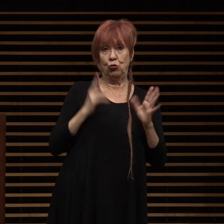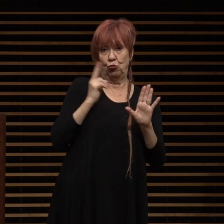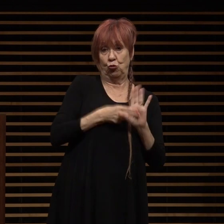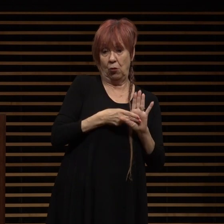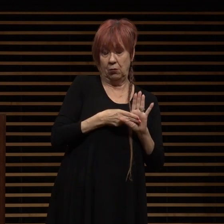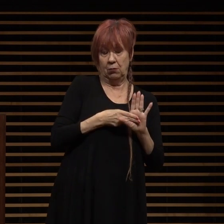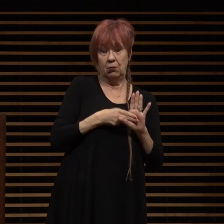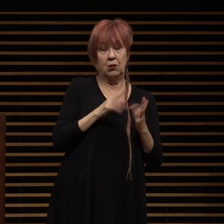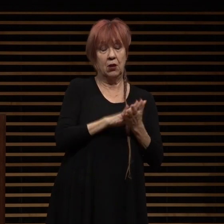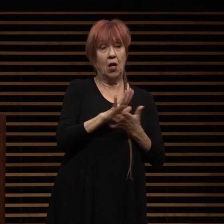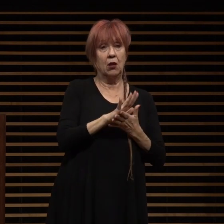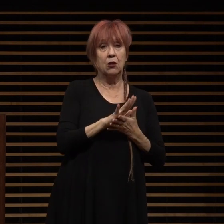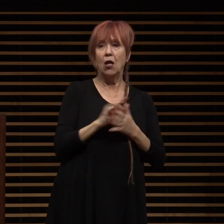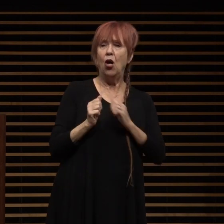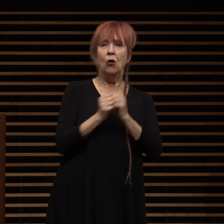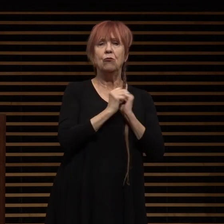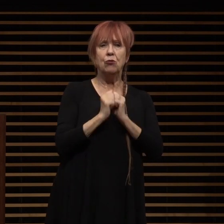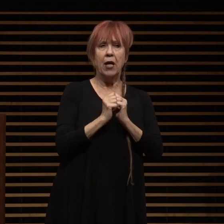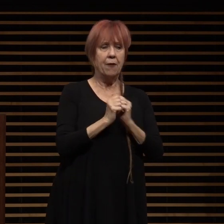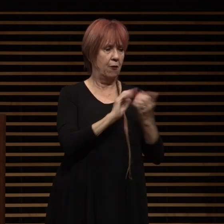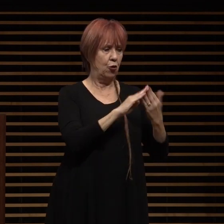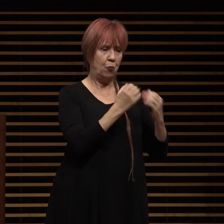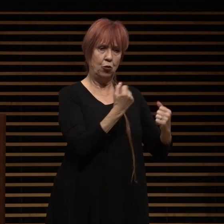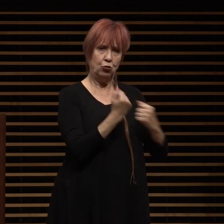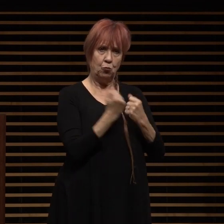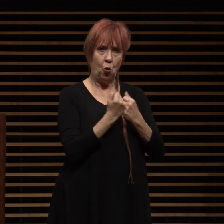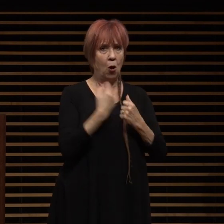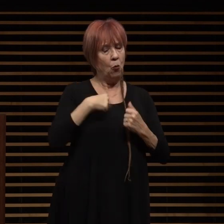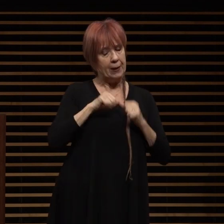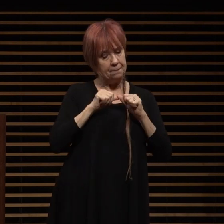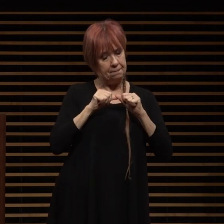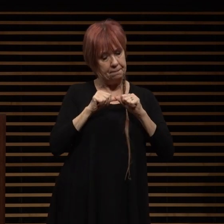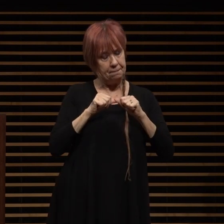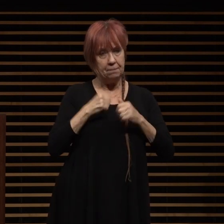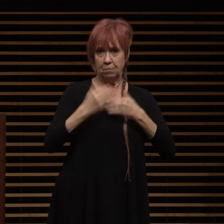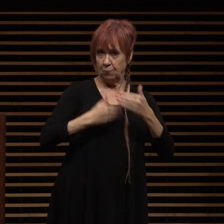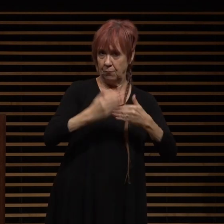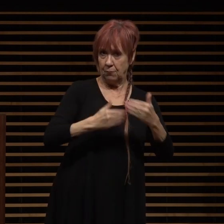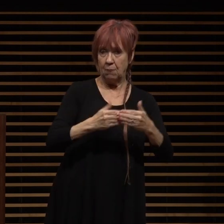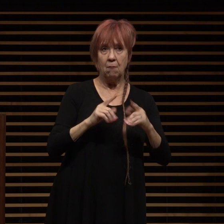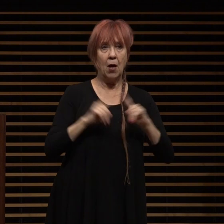community we have persevered and now we're moving forward